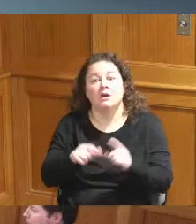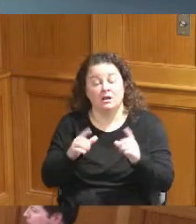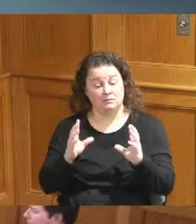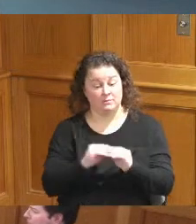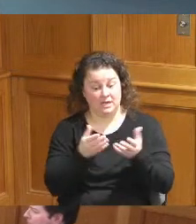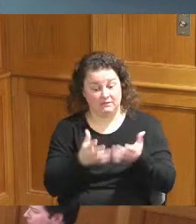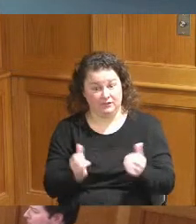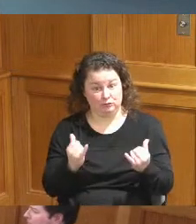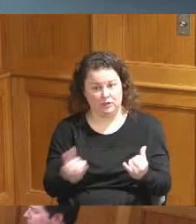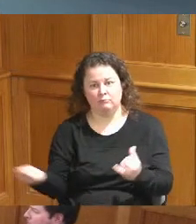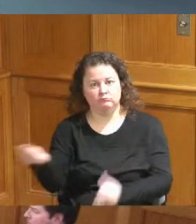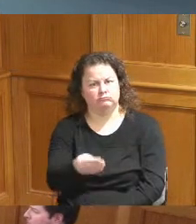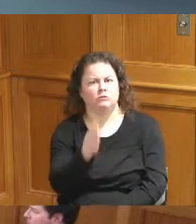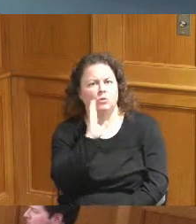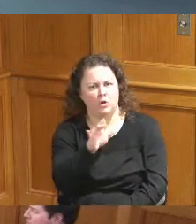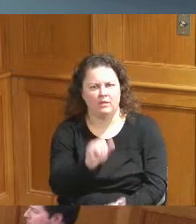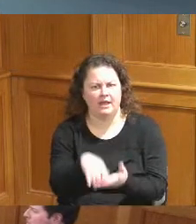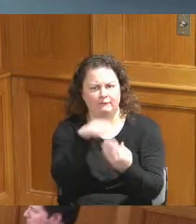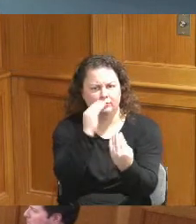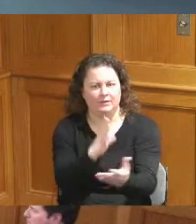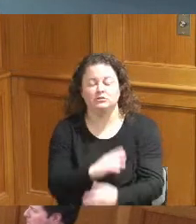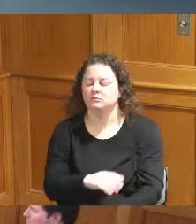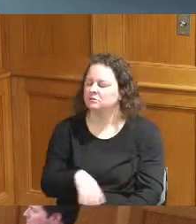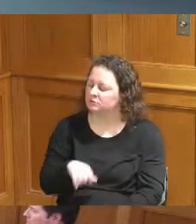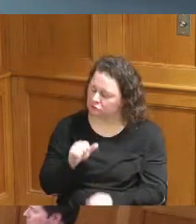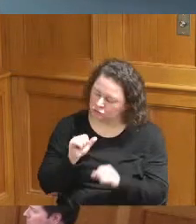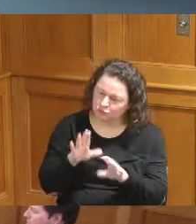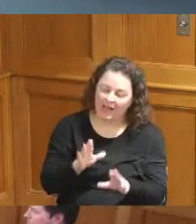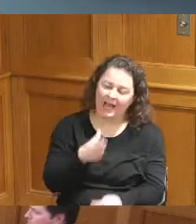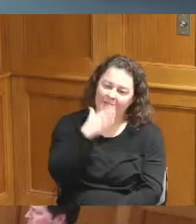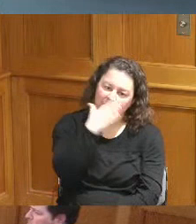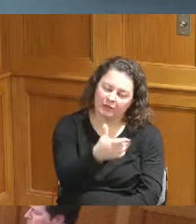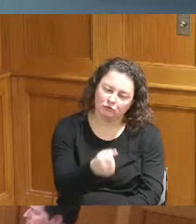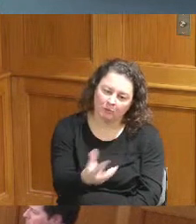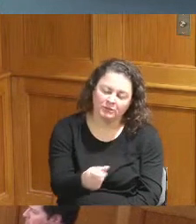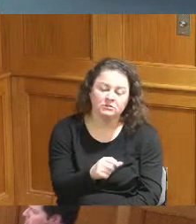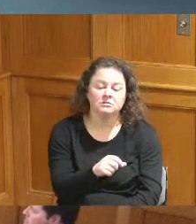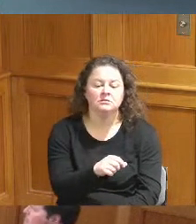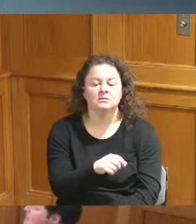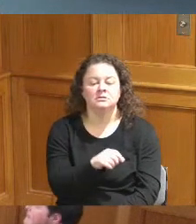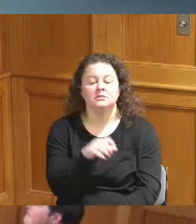that would be great thank you and if you like also I know they've only been to two locations